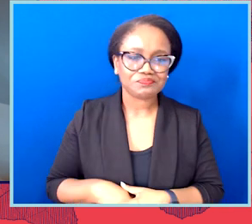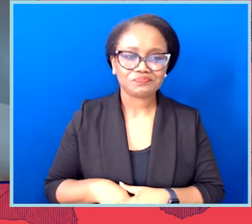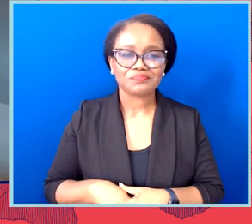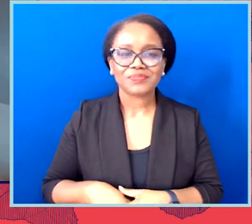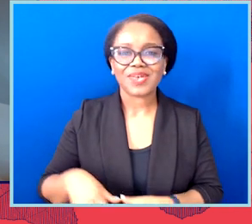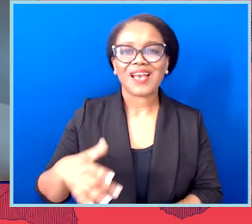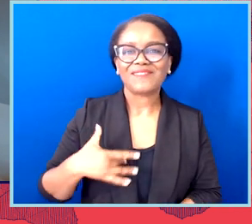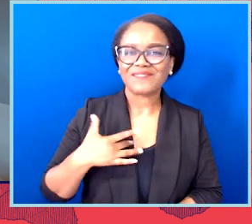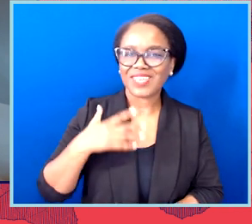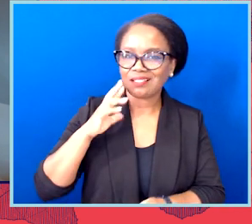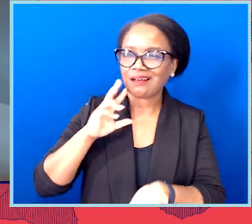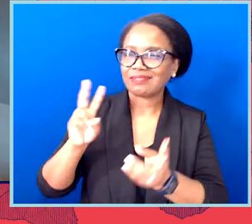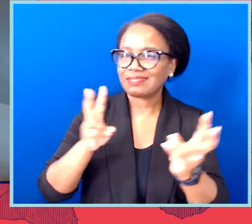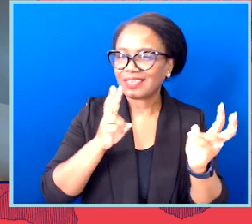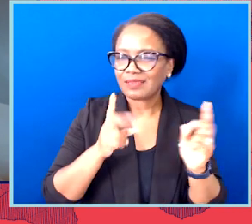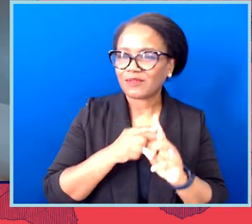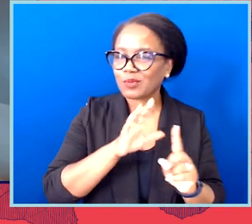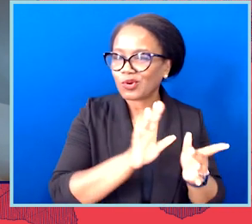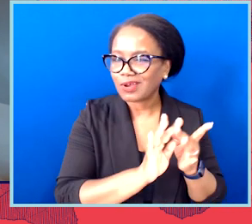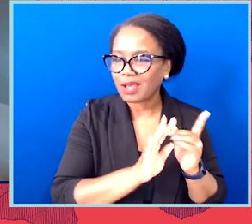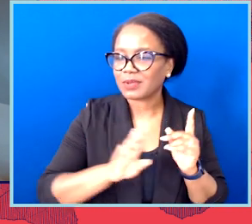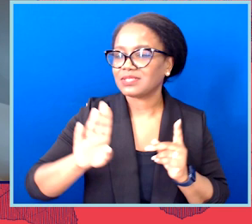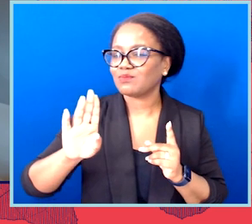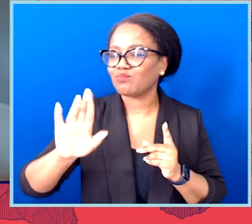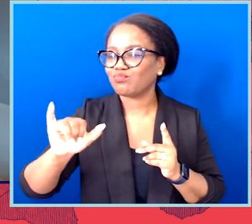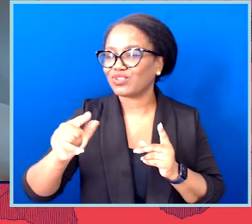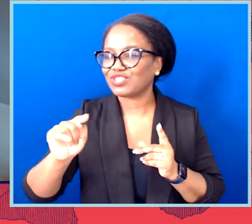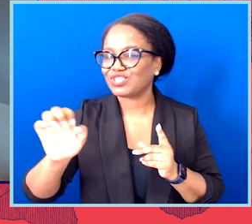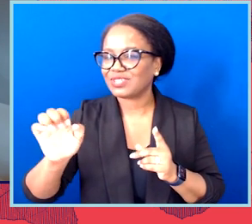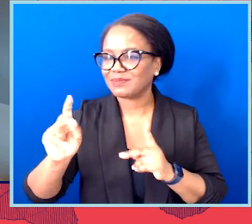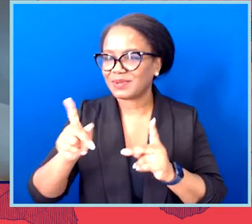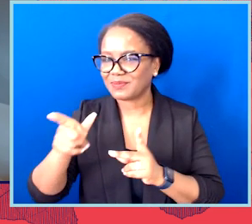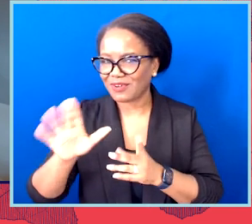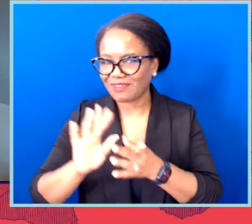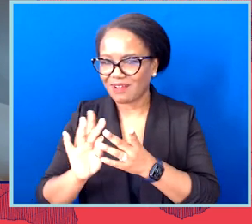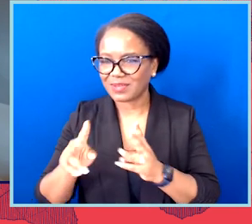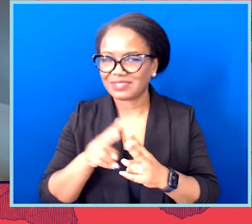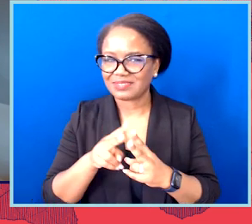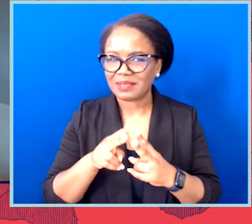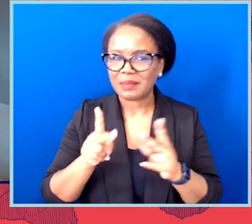about populations who are already vulnerable, being pushed further and further to the margins,